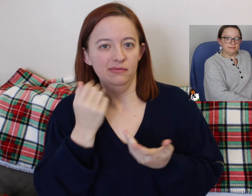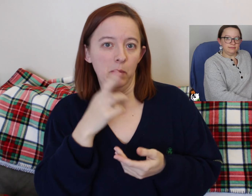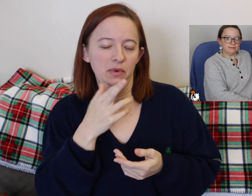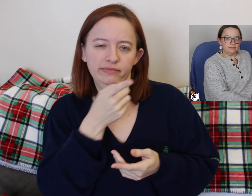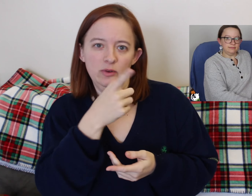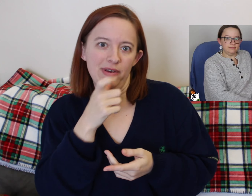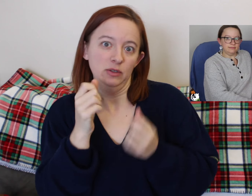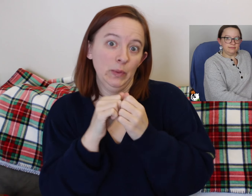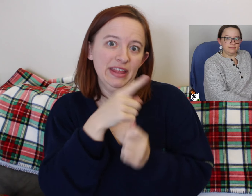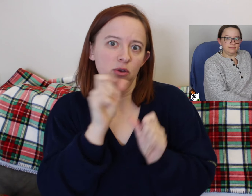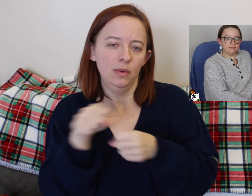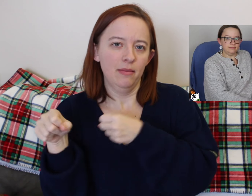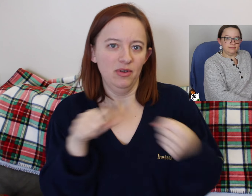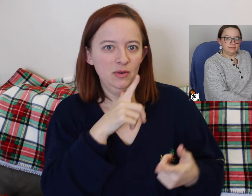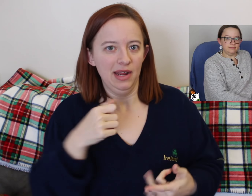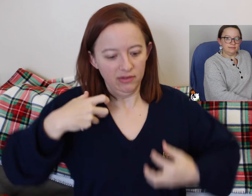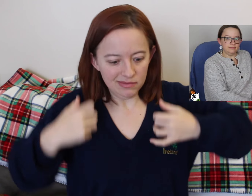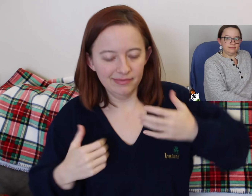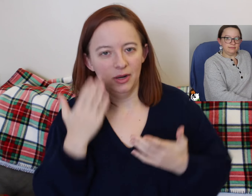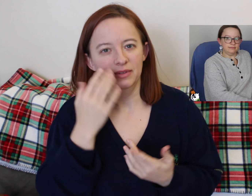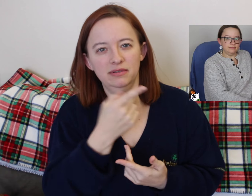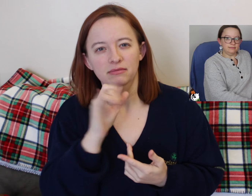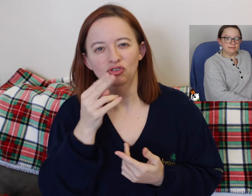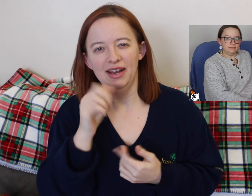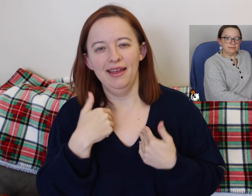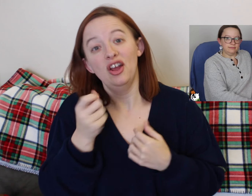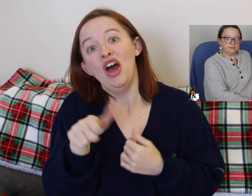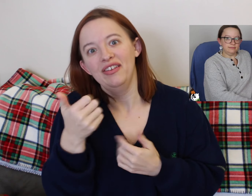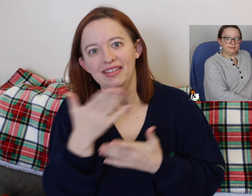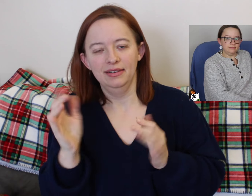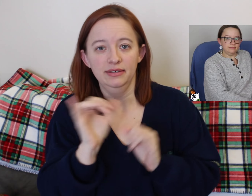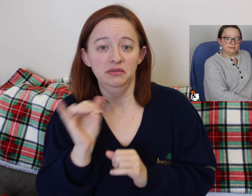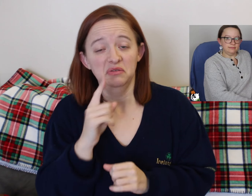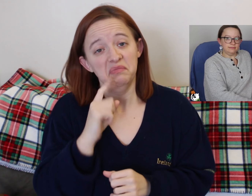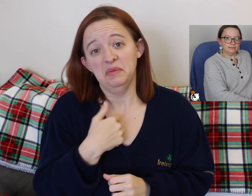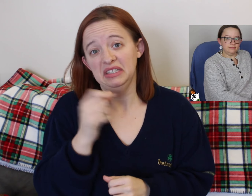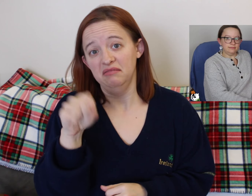Just because it's not something you have to physically carry on your shoulders. You can just roll it along. It makes it so much easier.